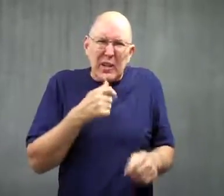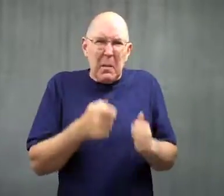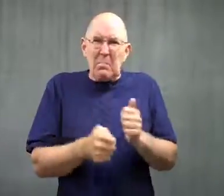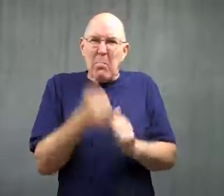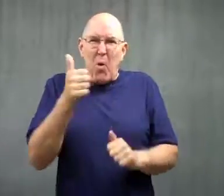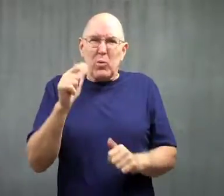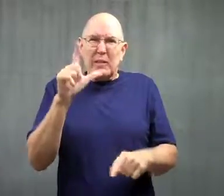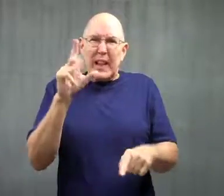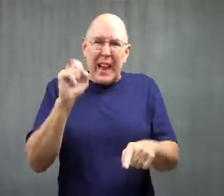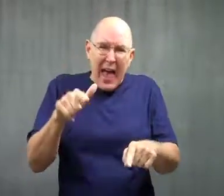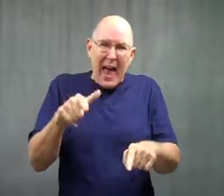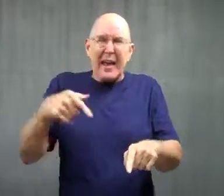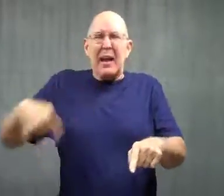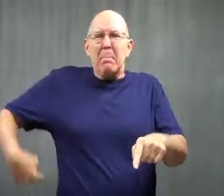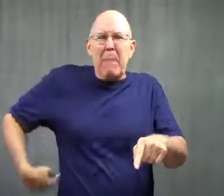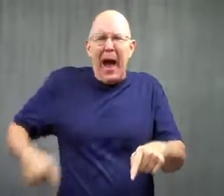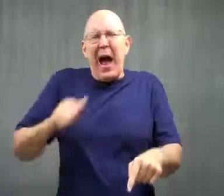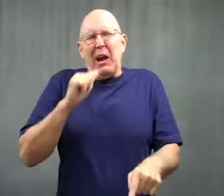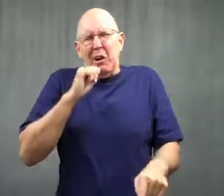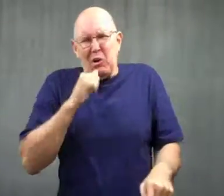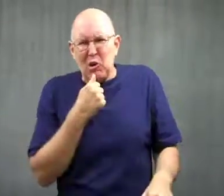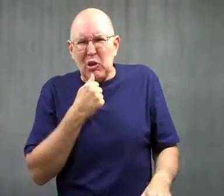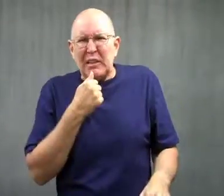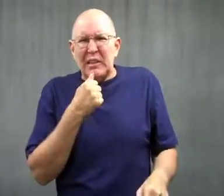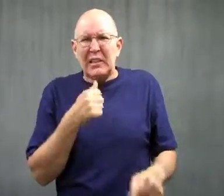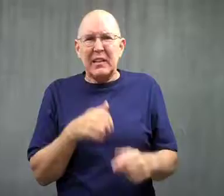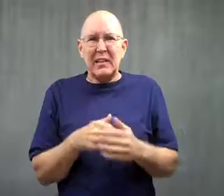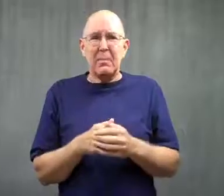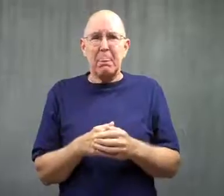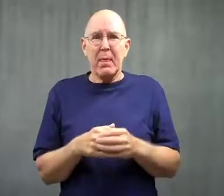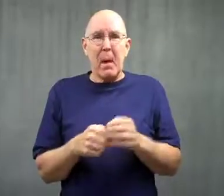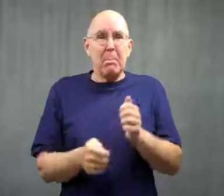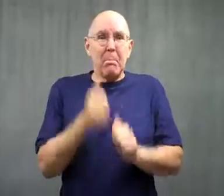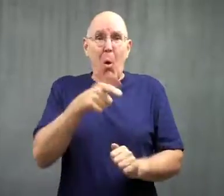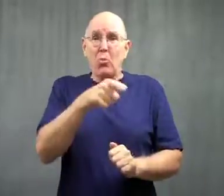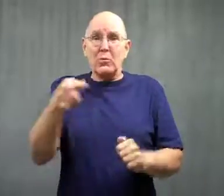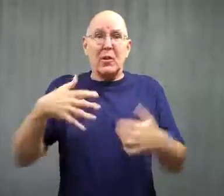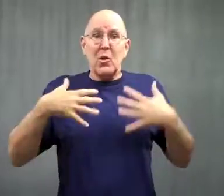Most had leg and back injuries.